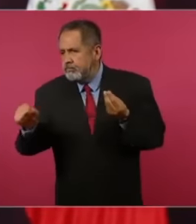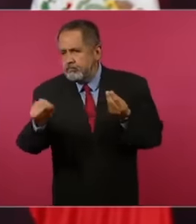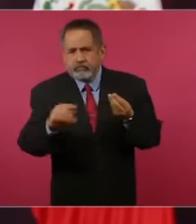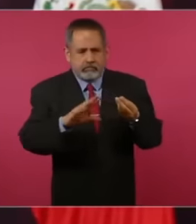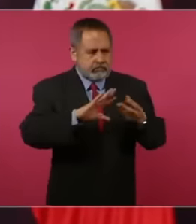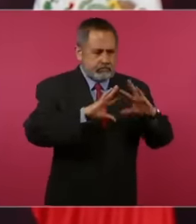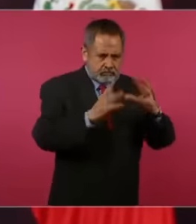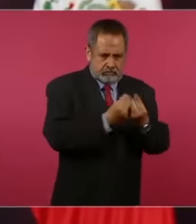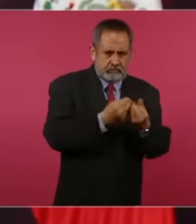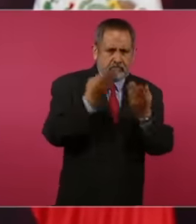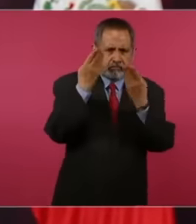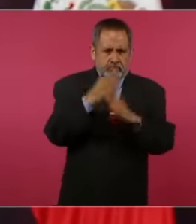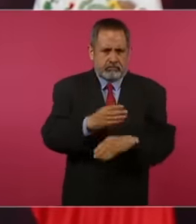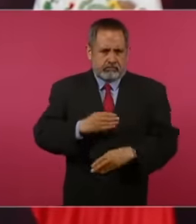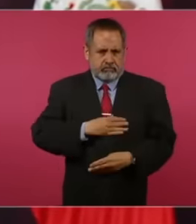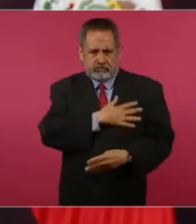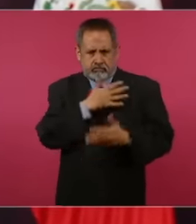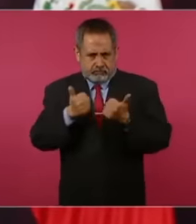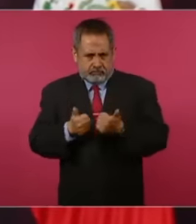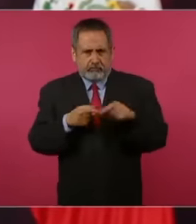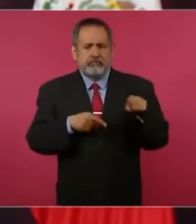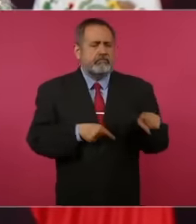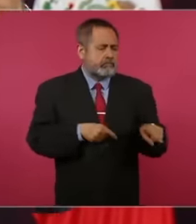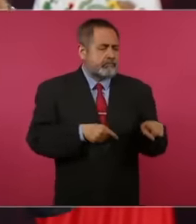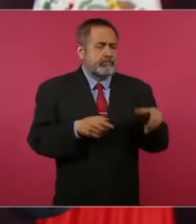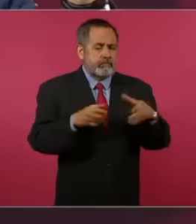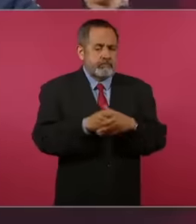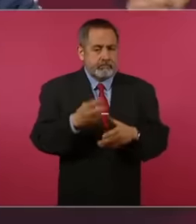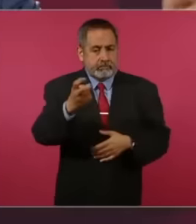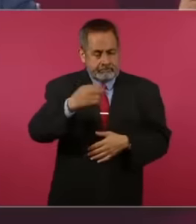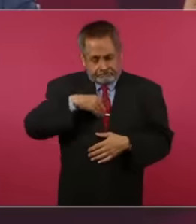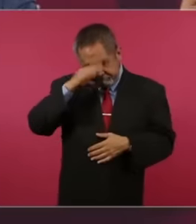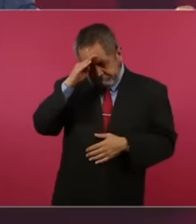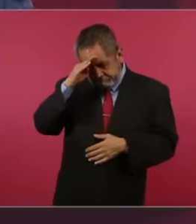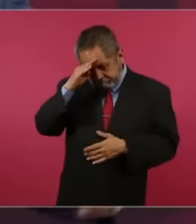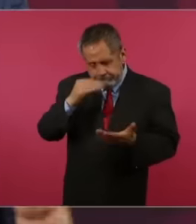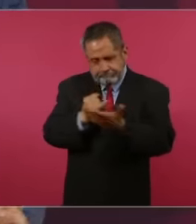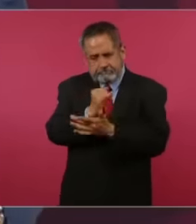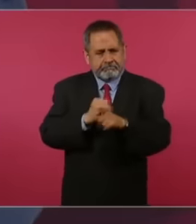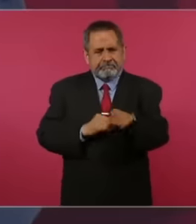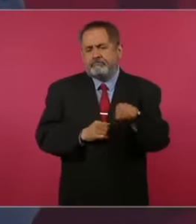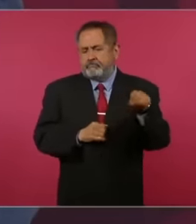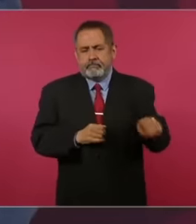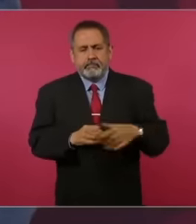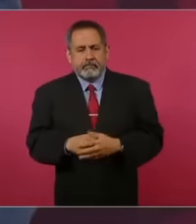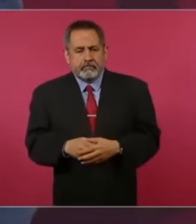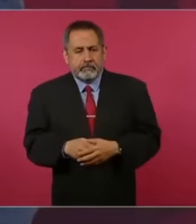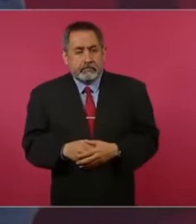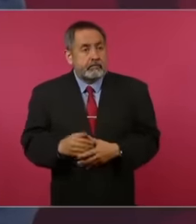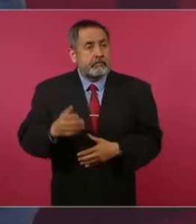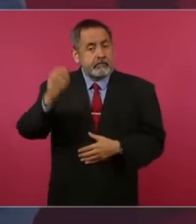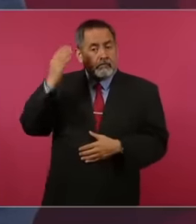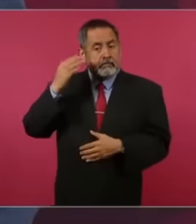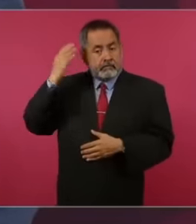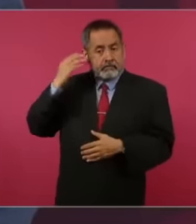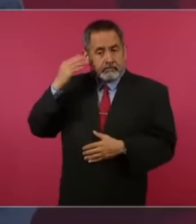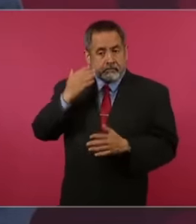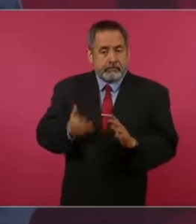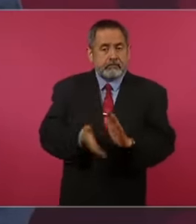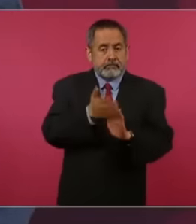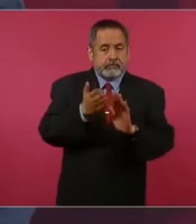welfare bank, that's why we decided because at first